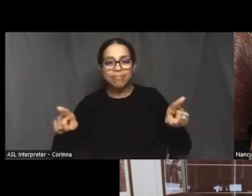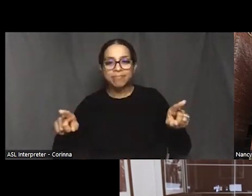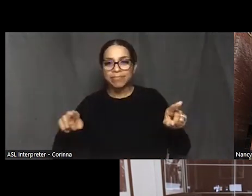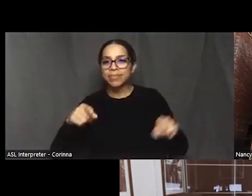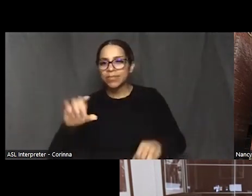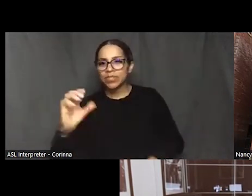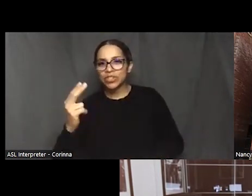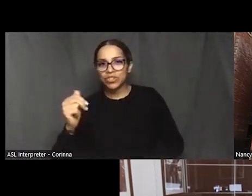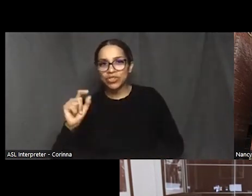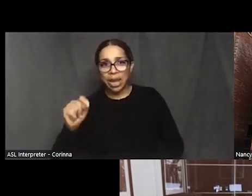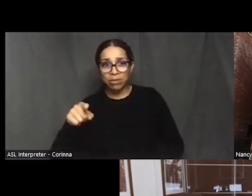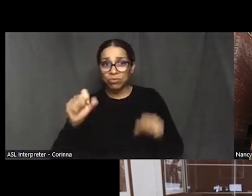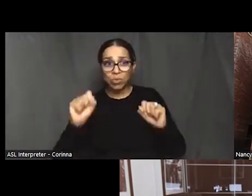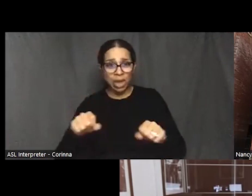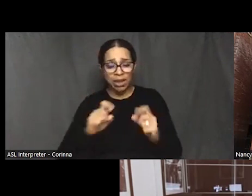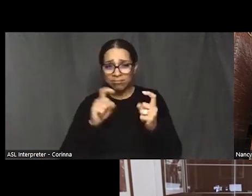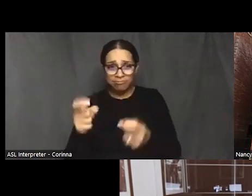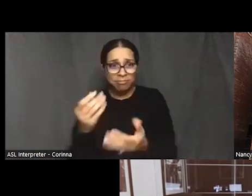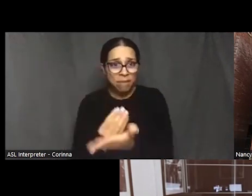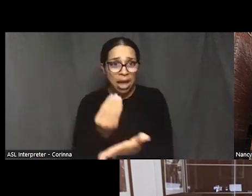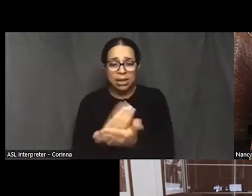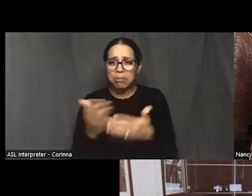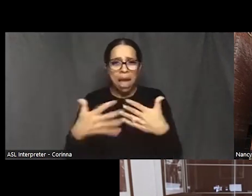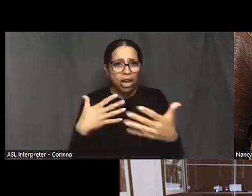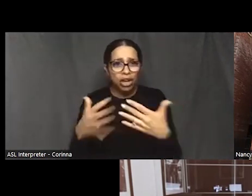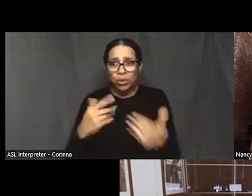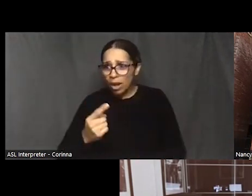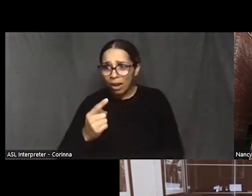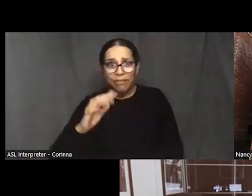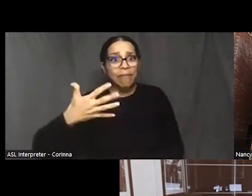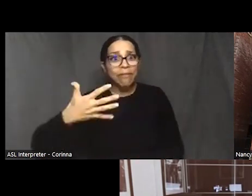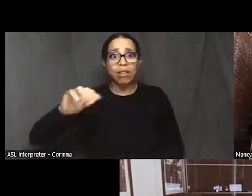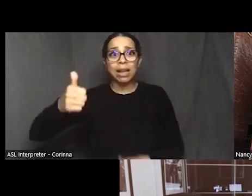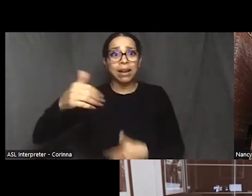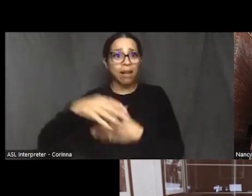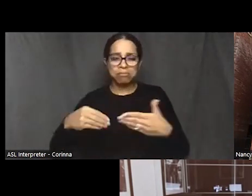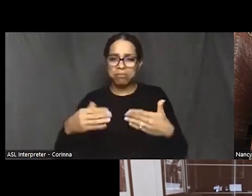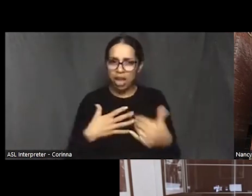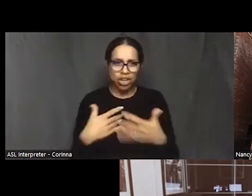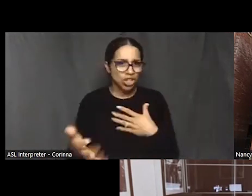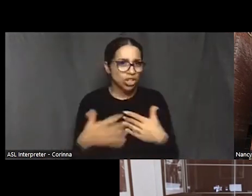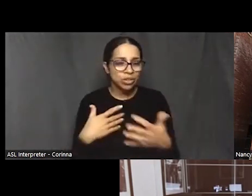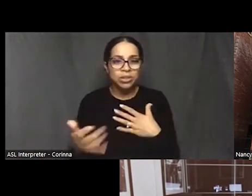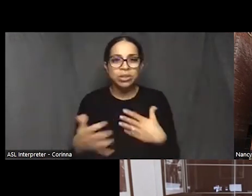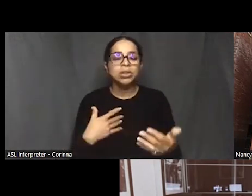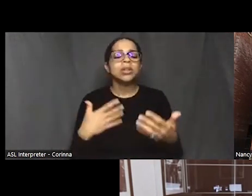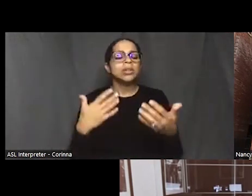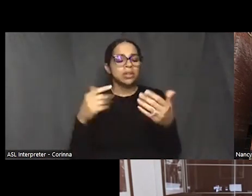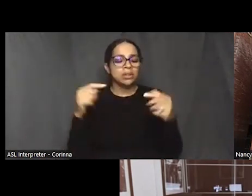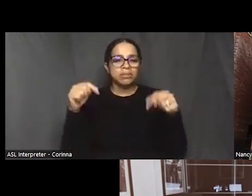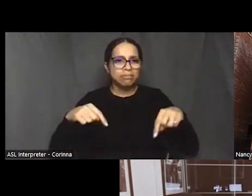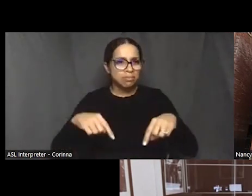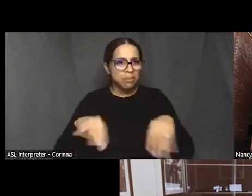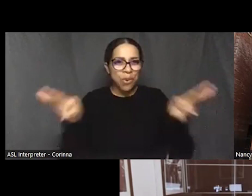So thank you again. I've let us run over a little bit just because again, this is so important. We need to be hearing these things.